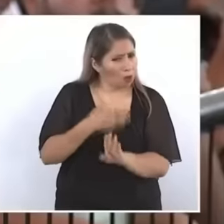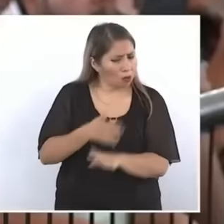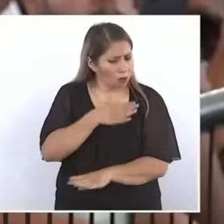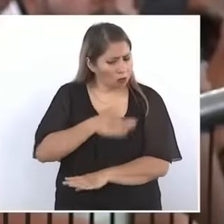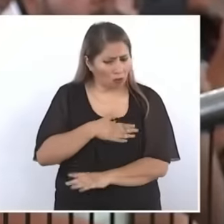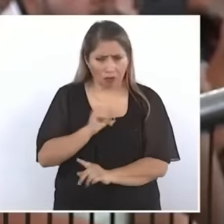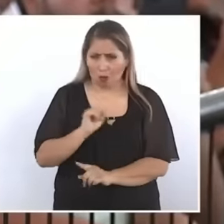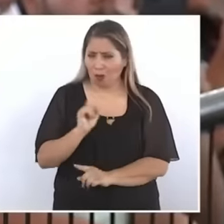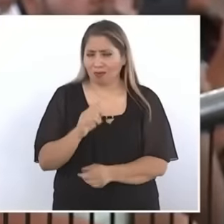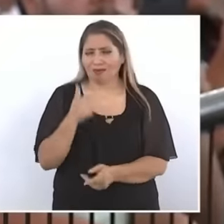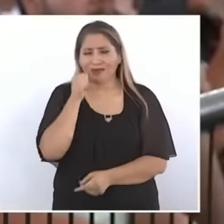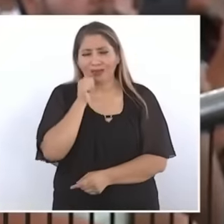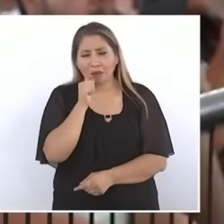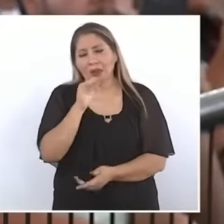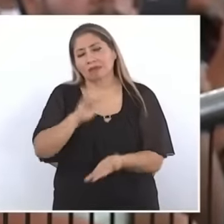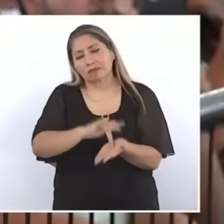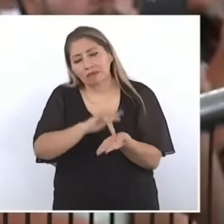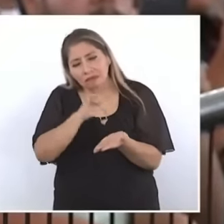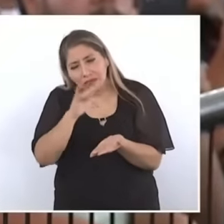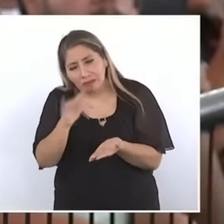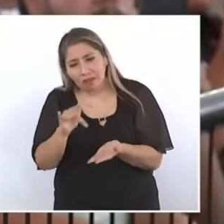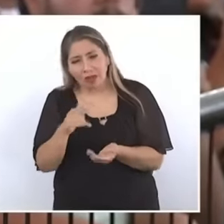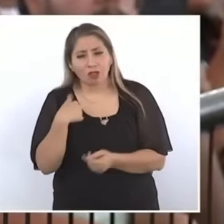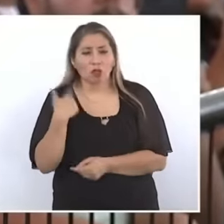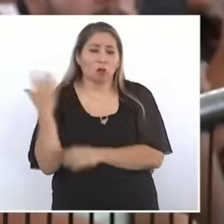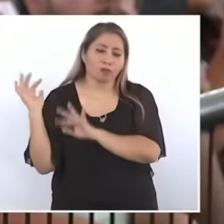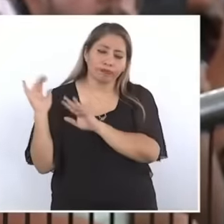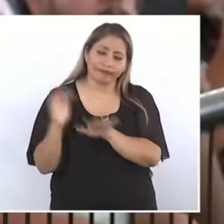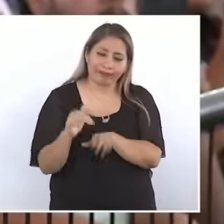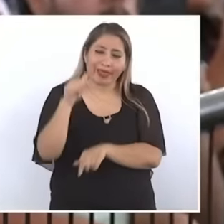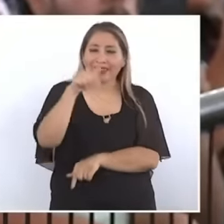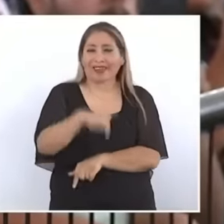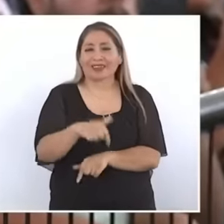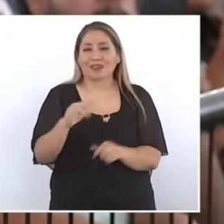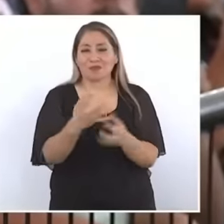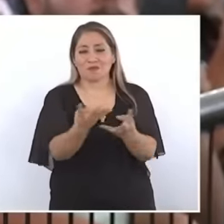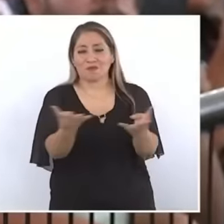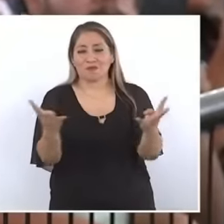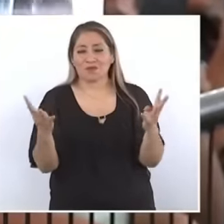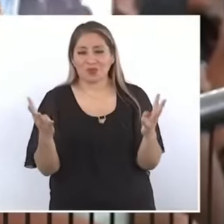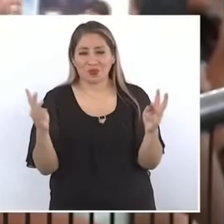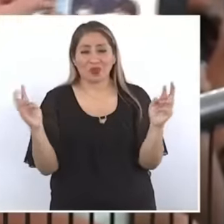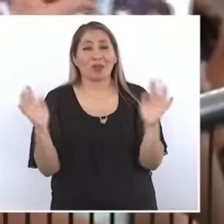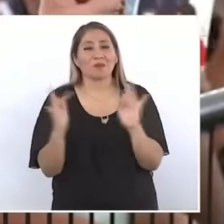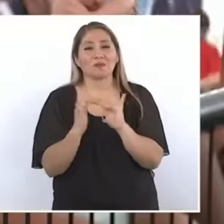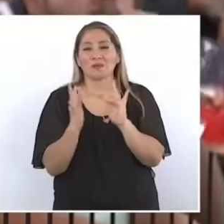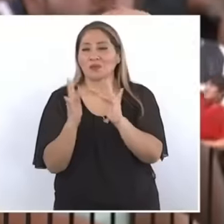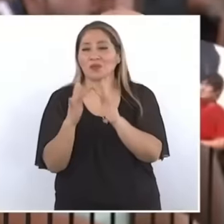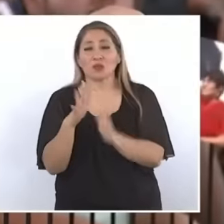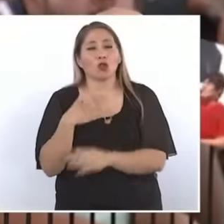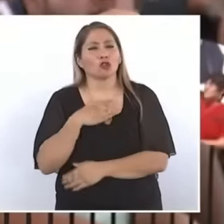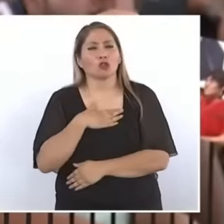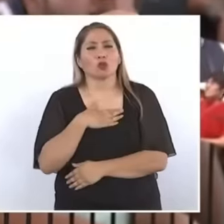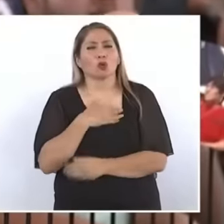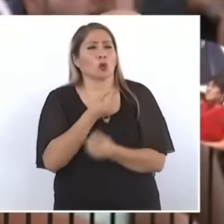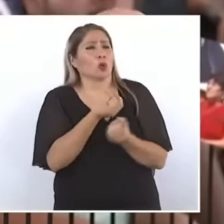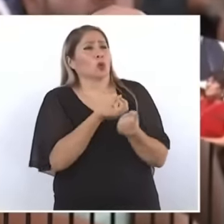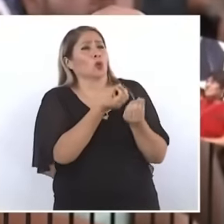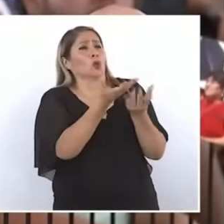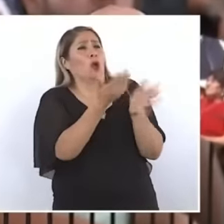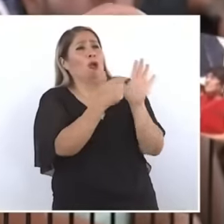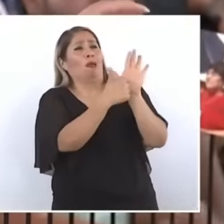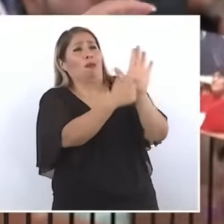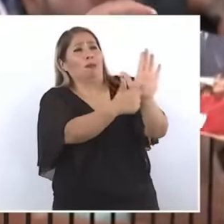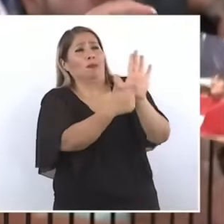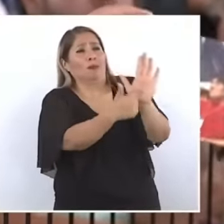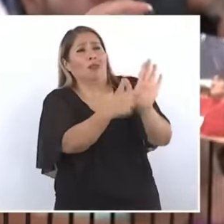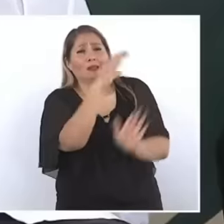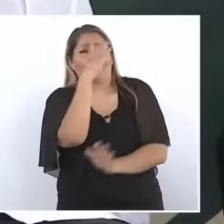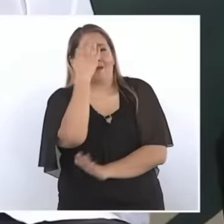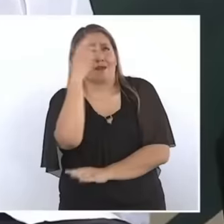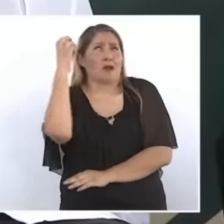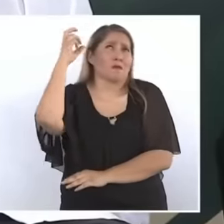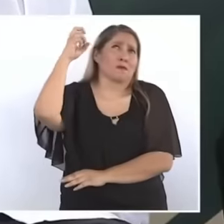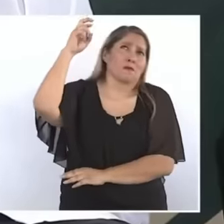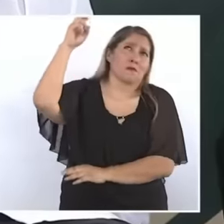Thank you very much for being here with us I dreamed of showing you the photo I dreamed of